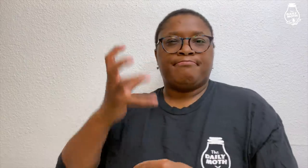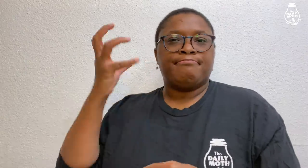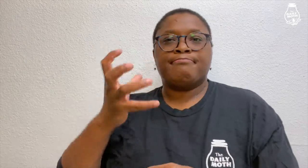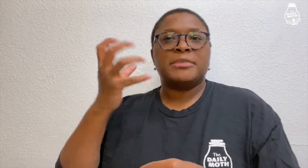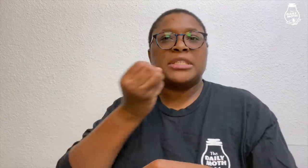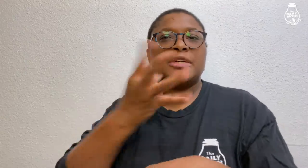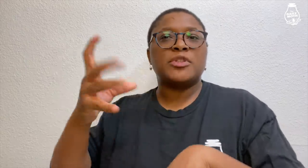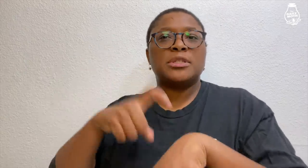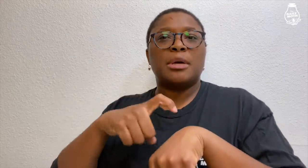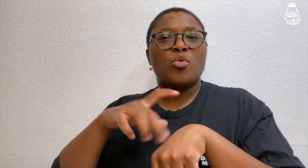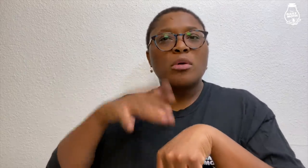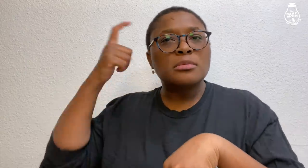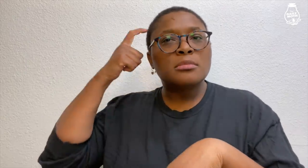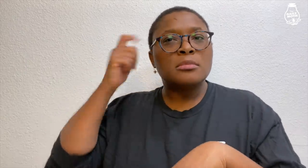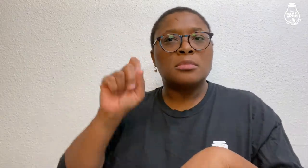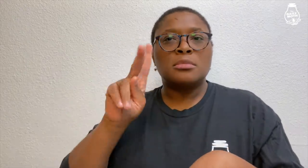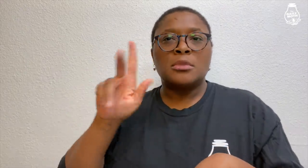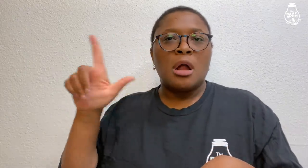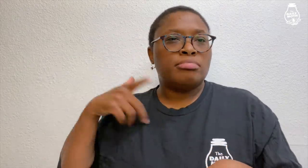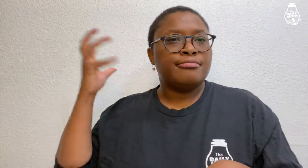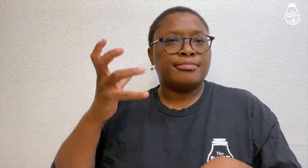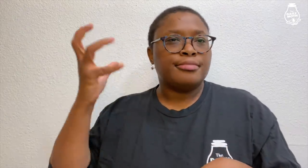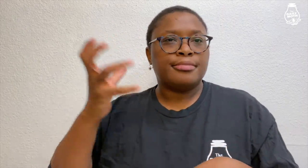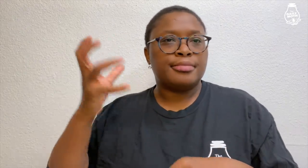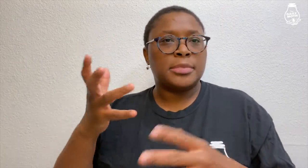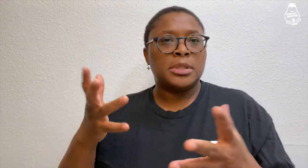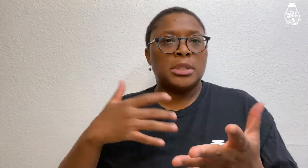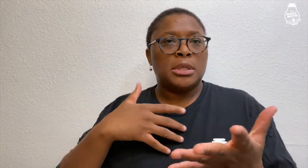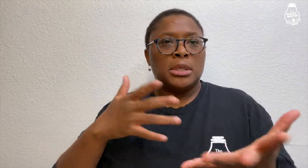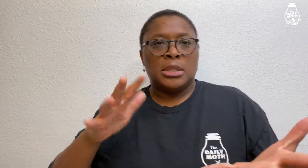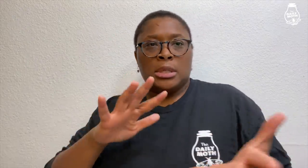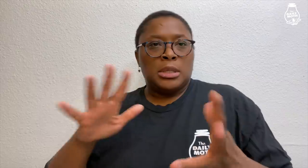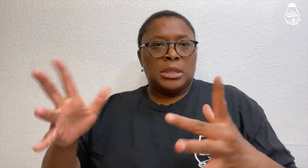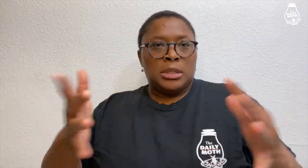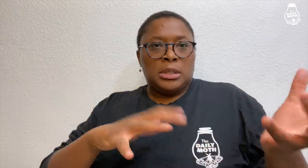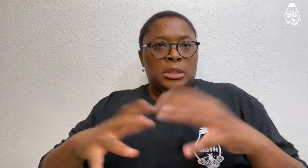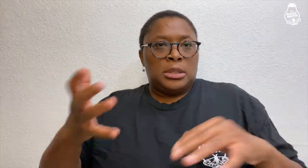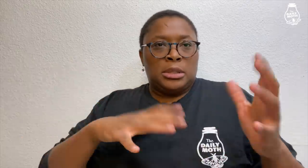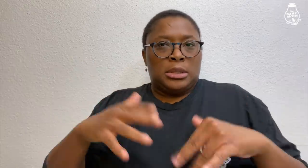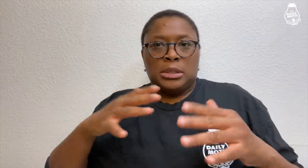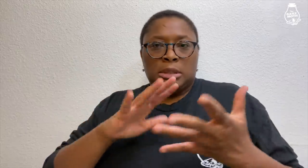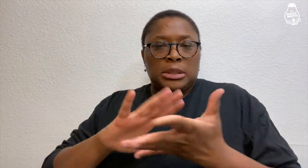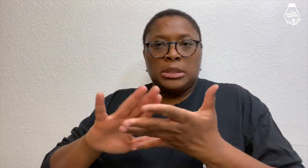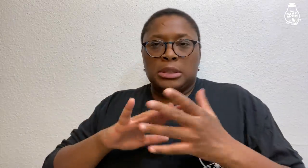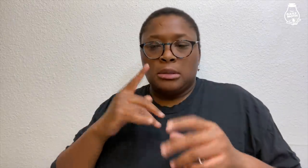Then I hit him with the rock several times on his skull.